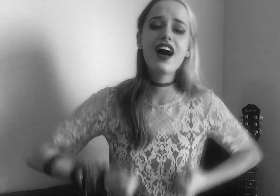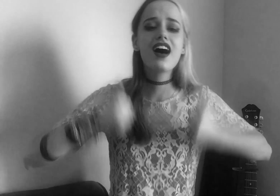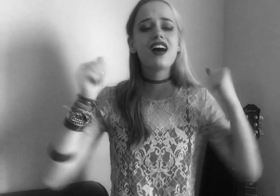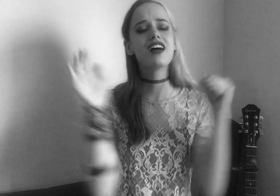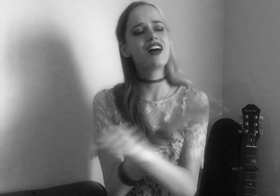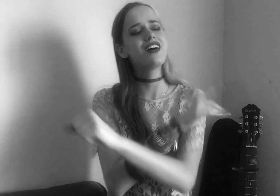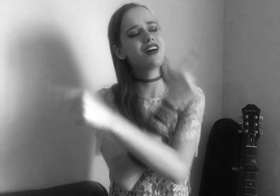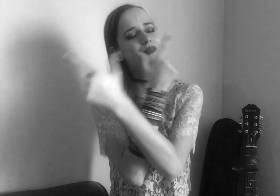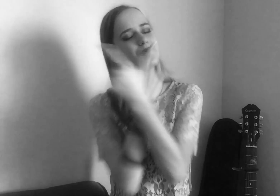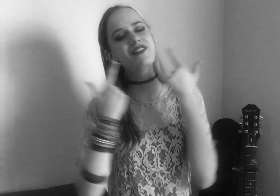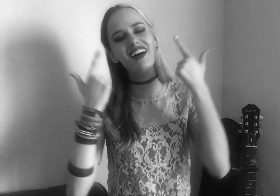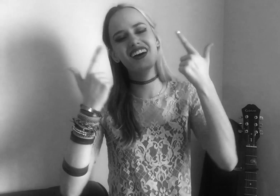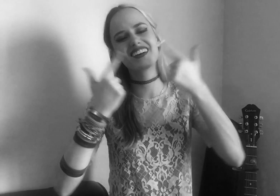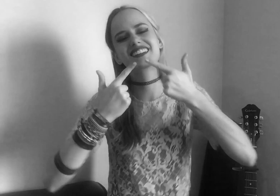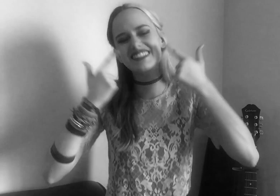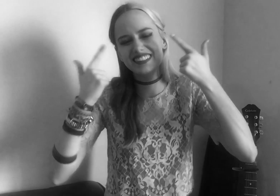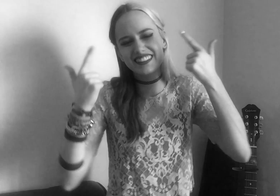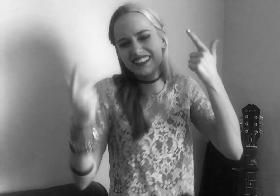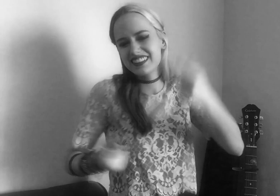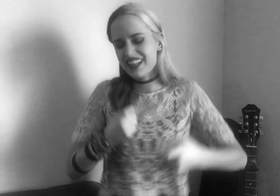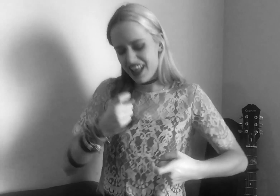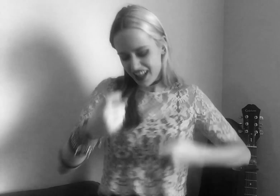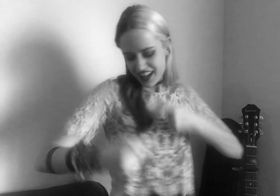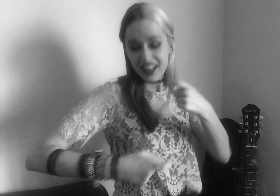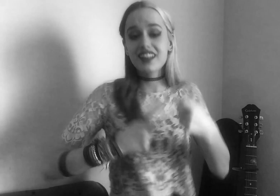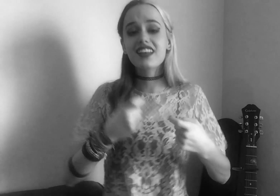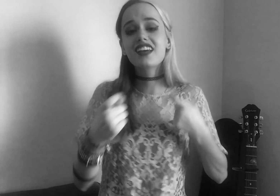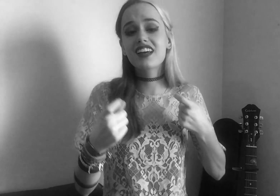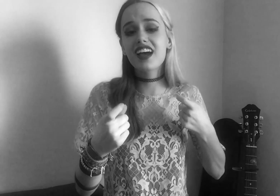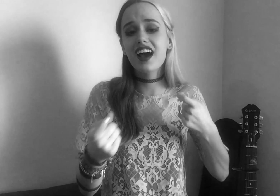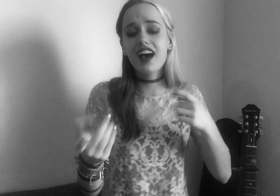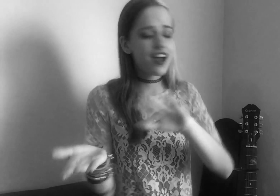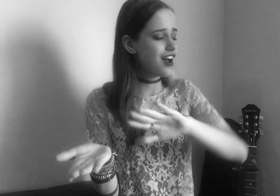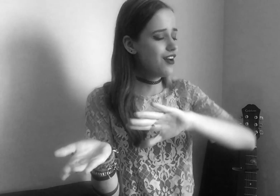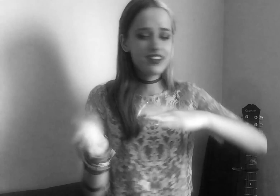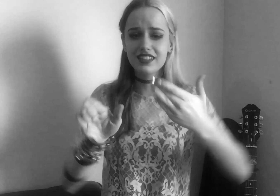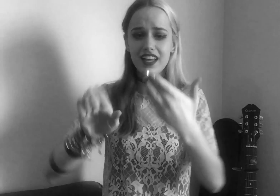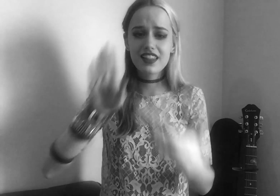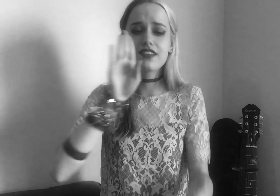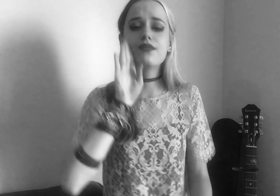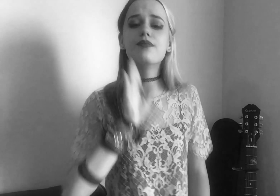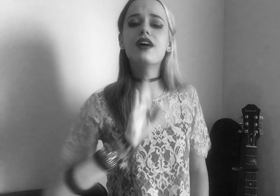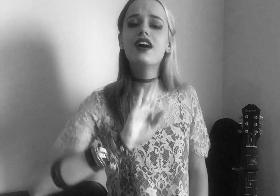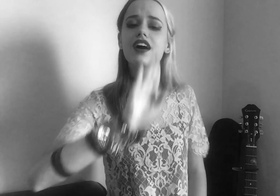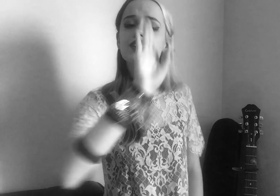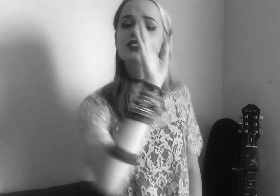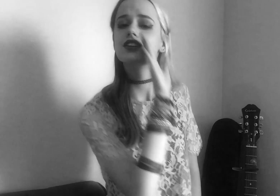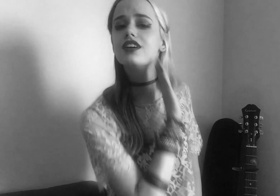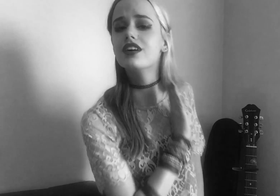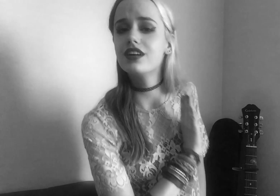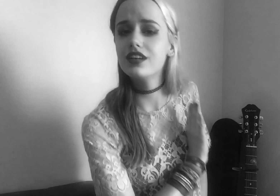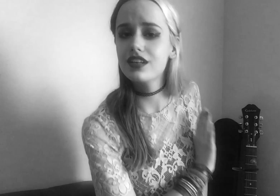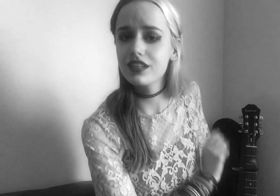A lifetime of laughter - at the expense - of the death of a bachelor.